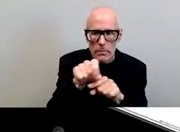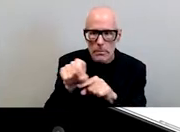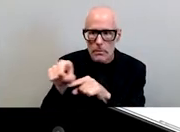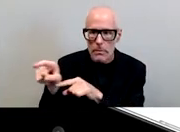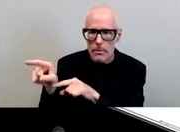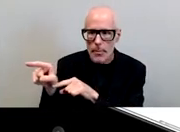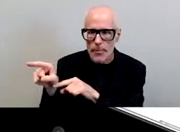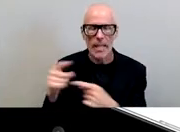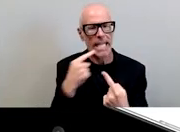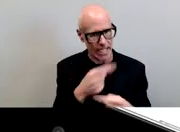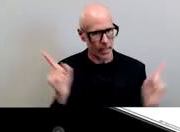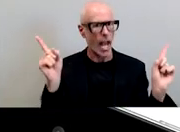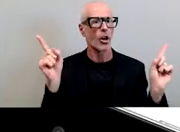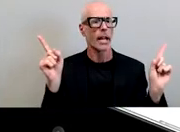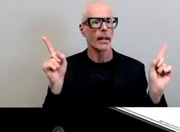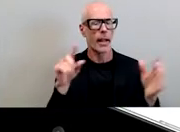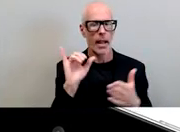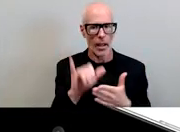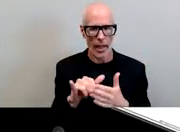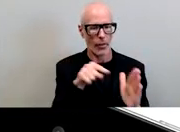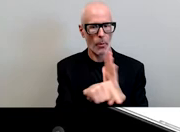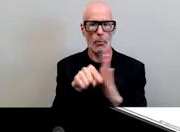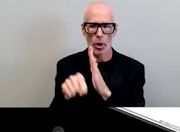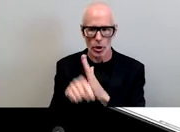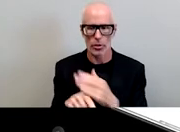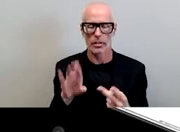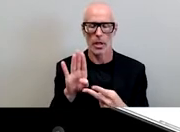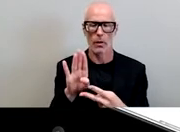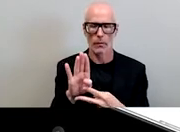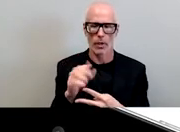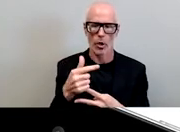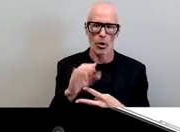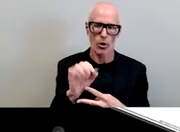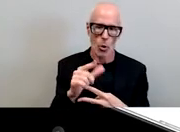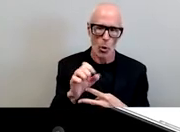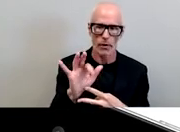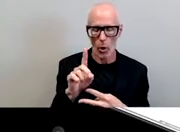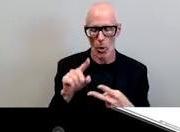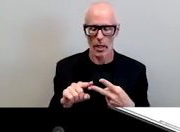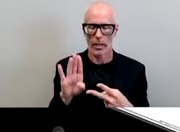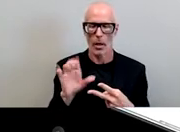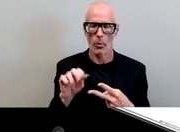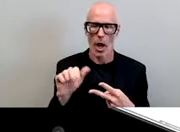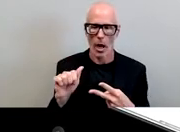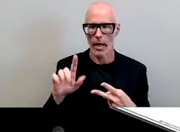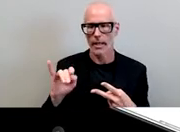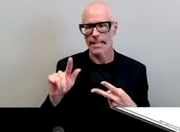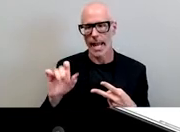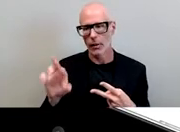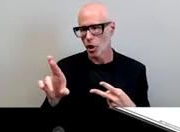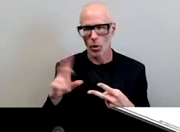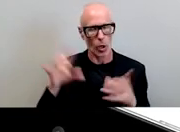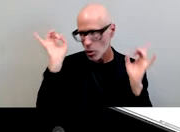declaring that the murders of Breonna taylor and george floyd were horrific that racism is bad